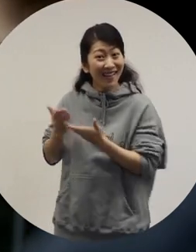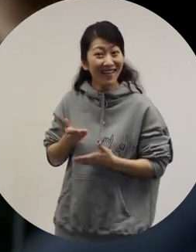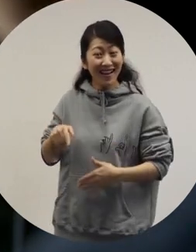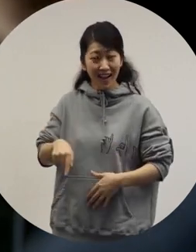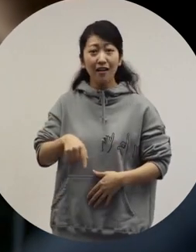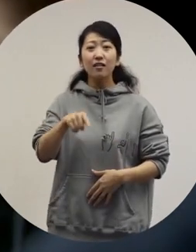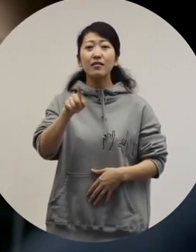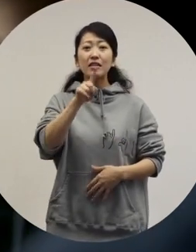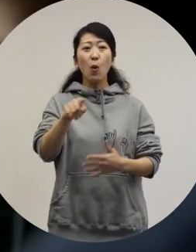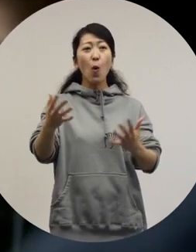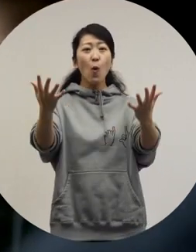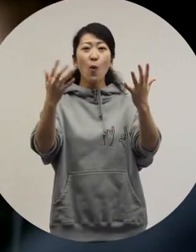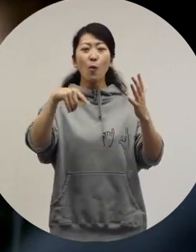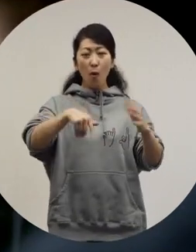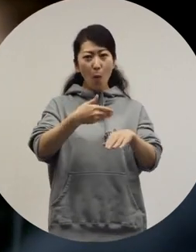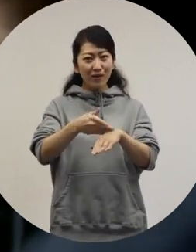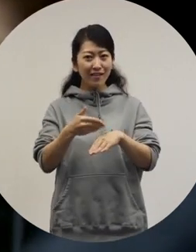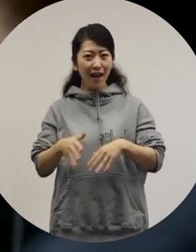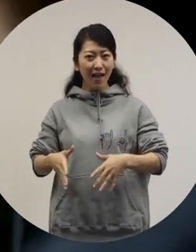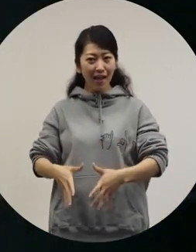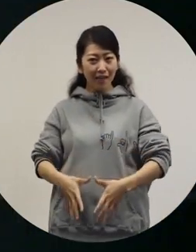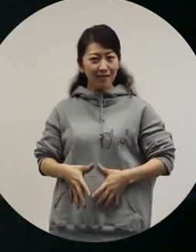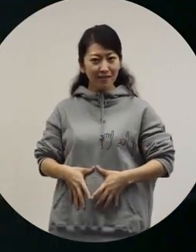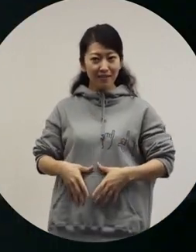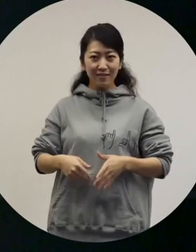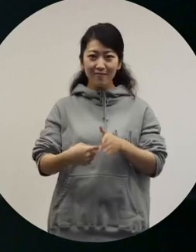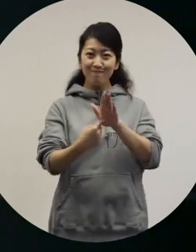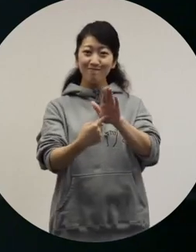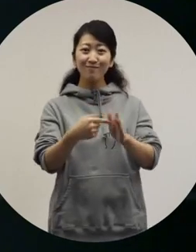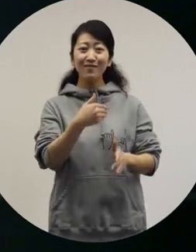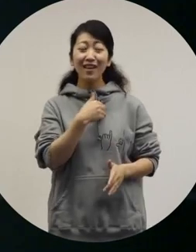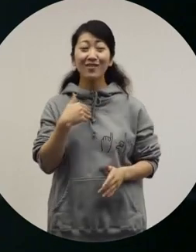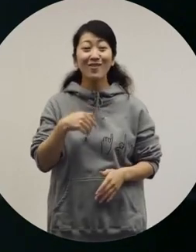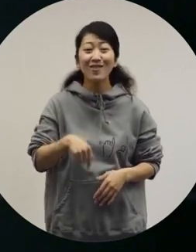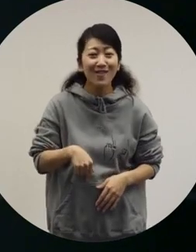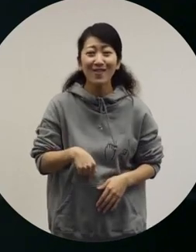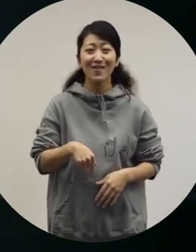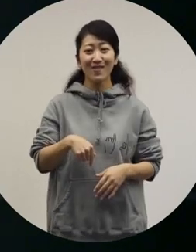In front of many people, I was able to express myself in a stylish way,